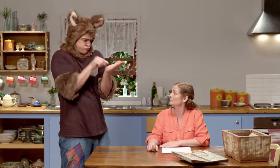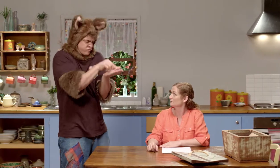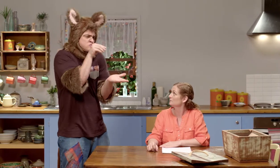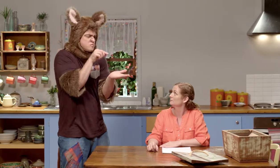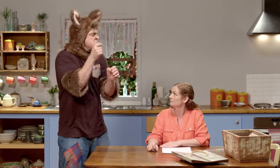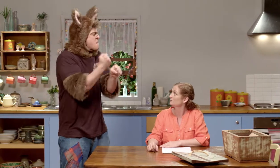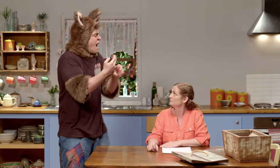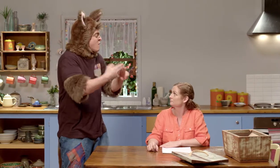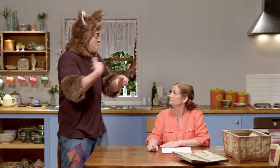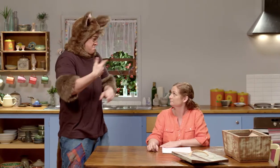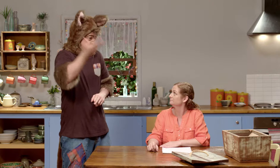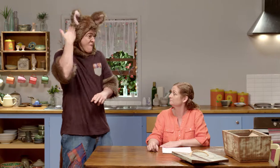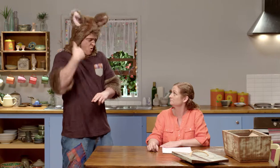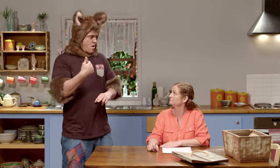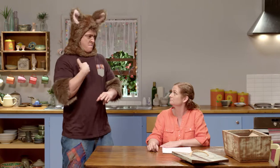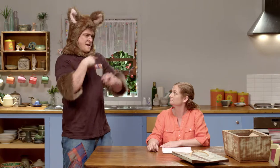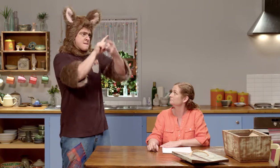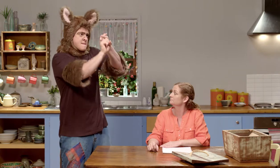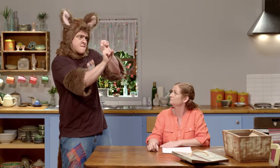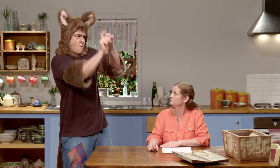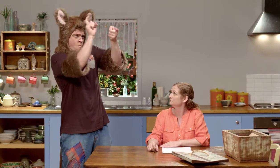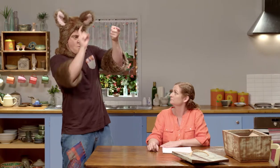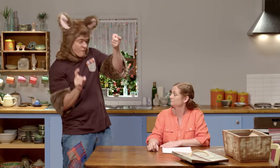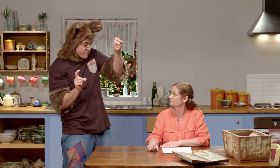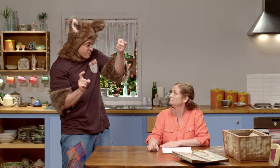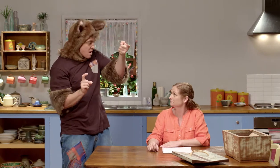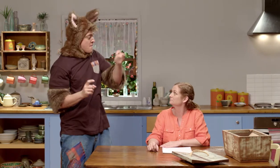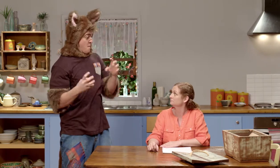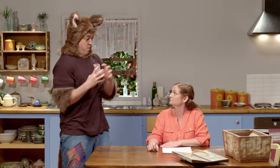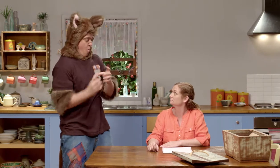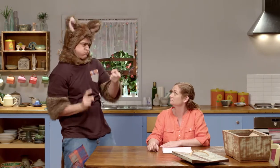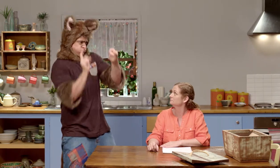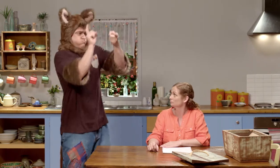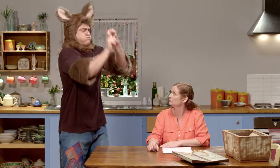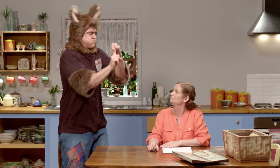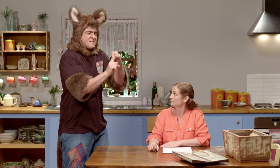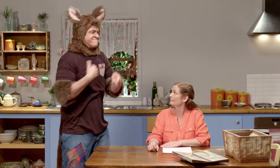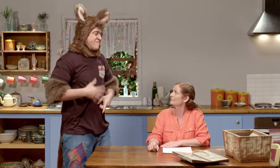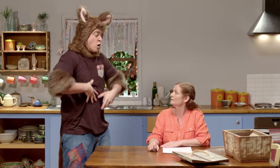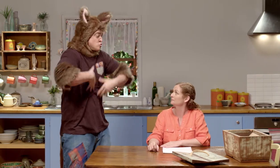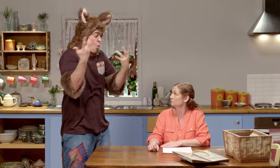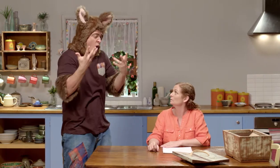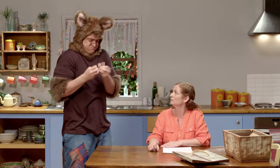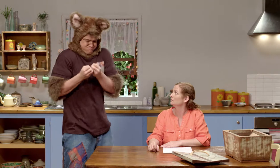that I took the birdhouse that she made for me off the tree because I didn't want to break it.